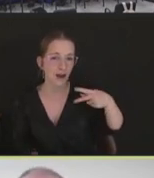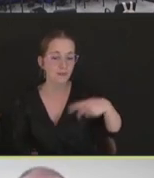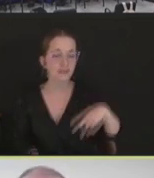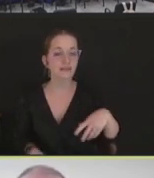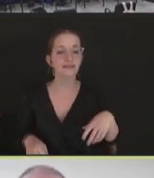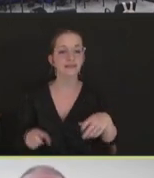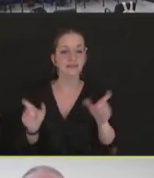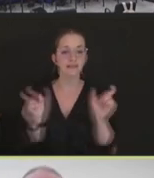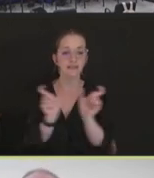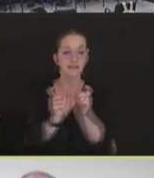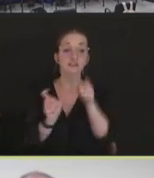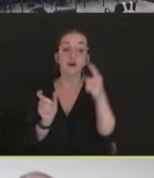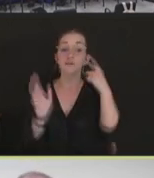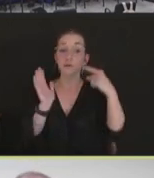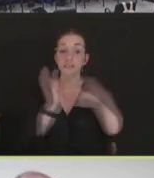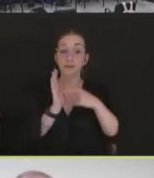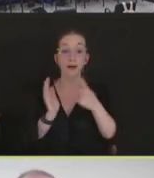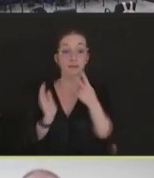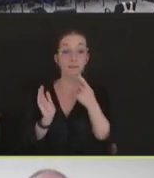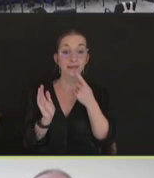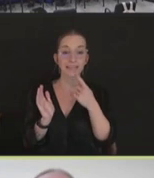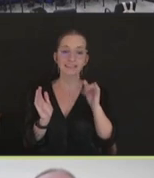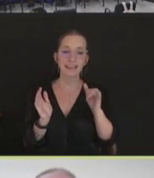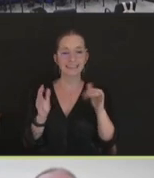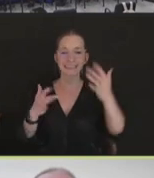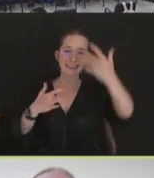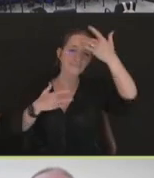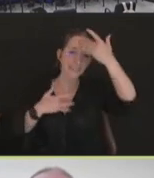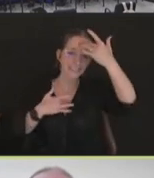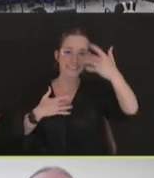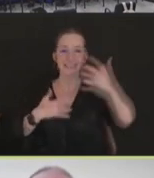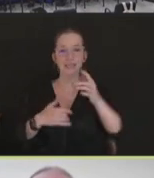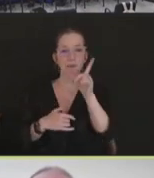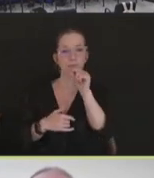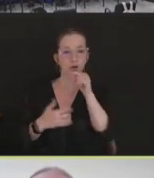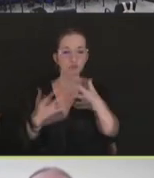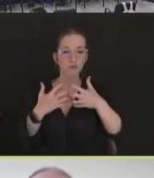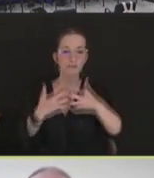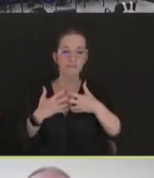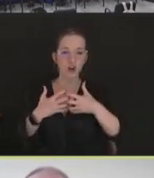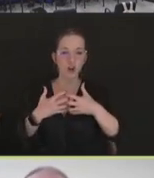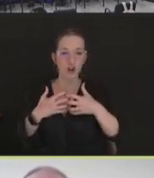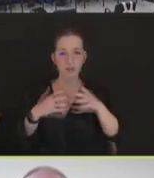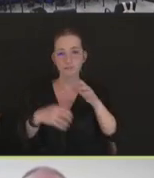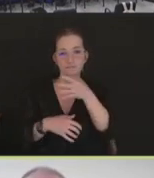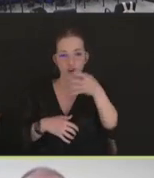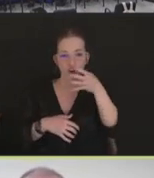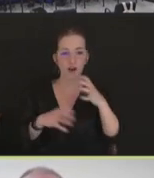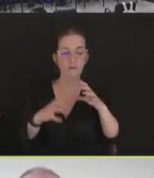poultry farm with lots of birds. The blue area's a buffer zone, where we restrict access in -- within